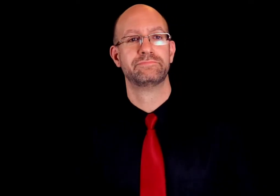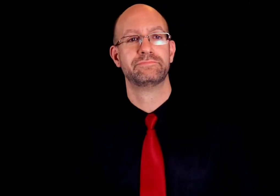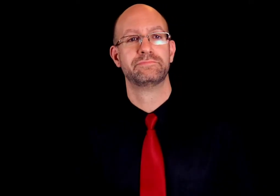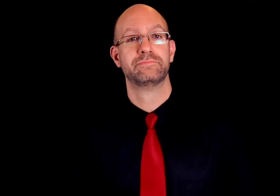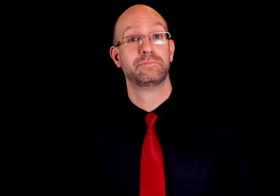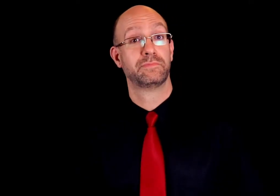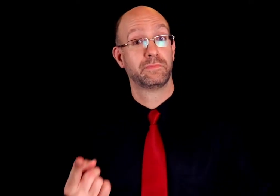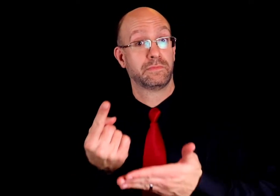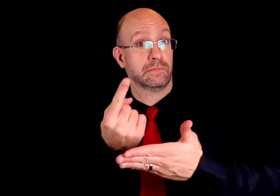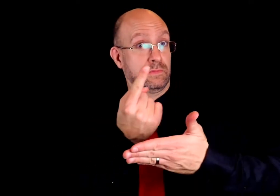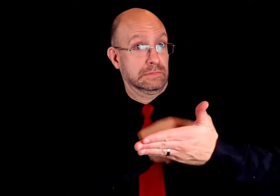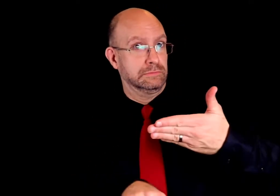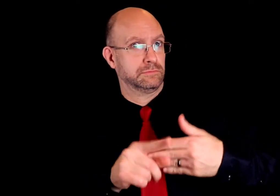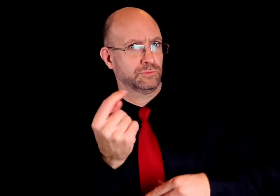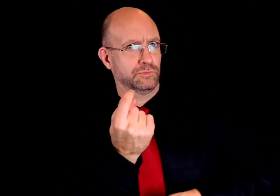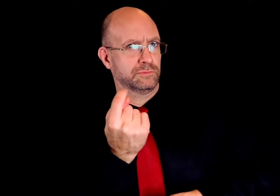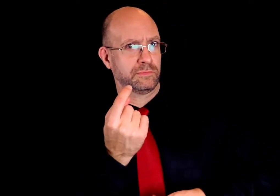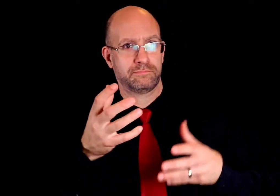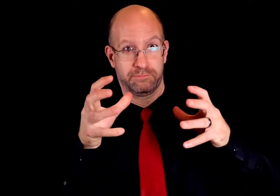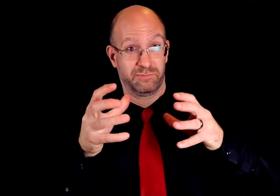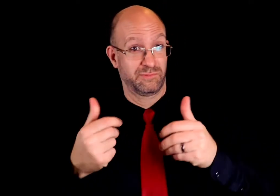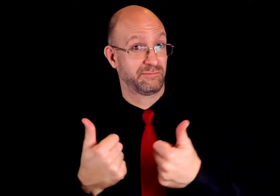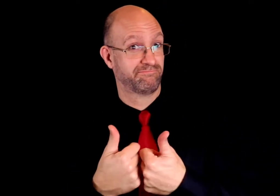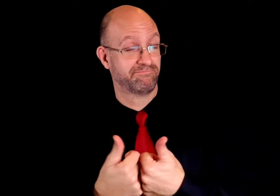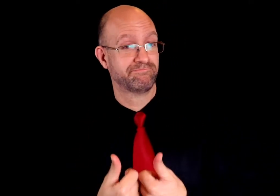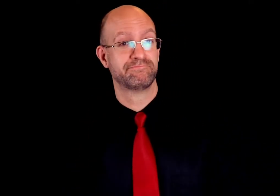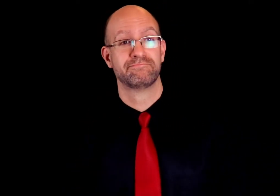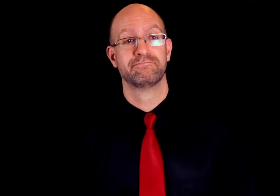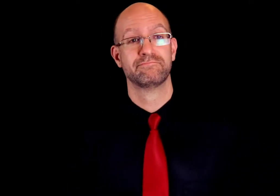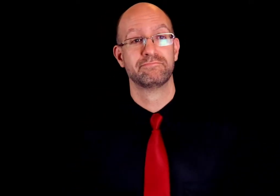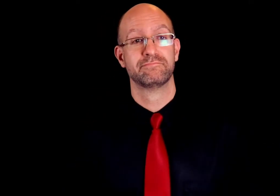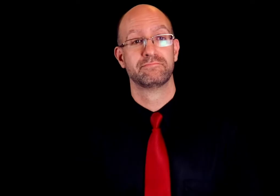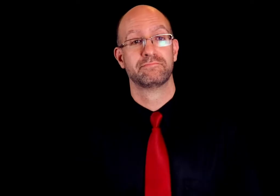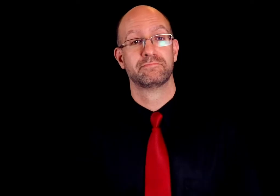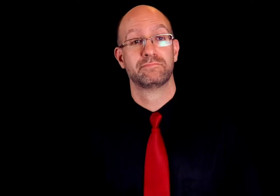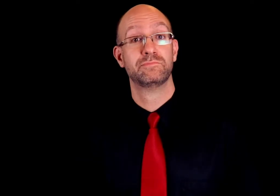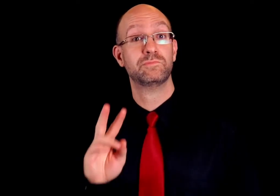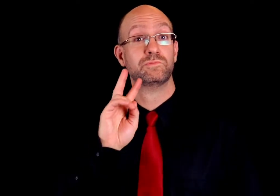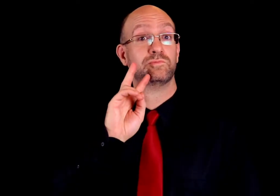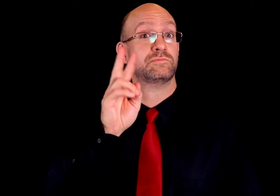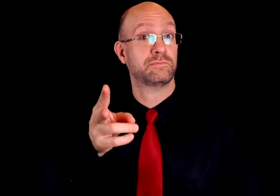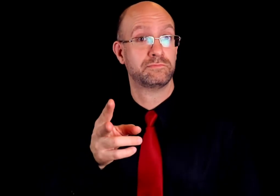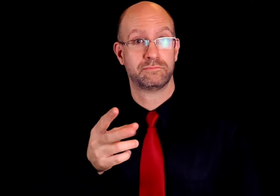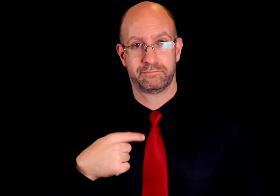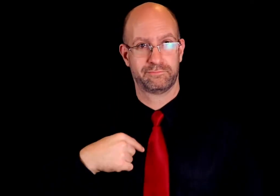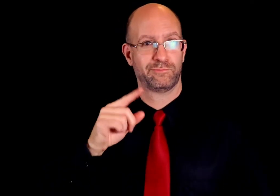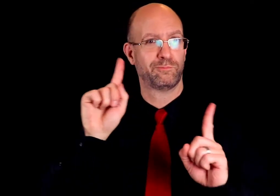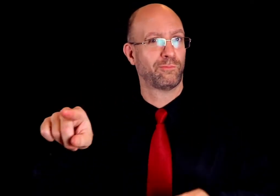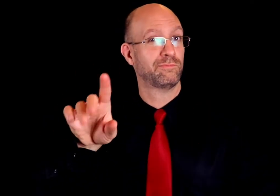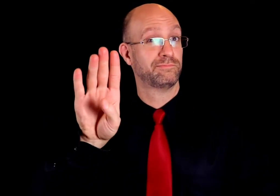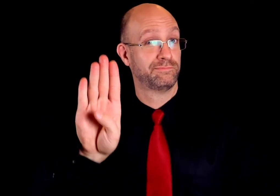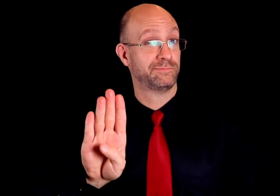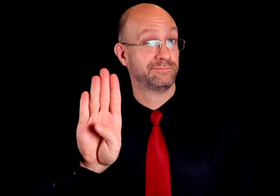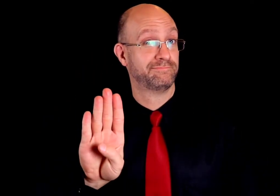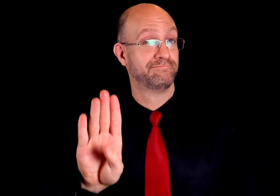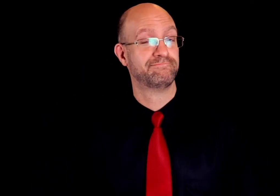NEXT-WEEK TUESDAY BASKETBALL GAME. TWO-DAYS-LATER I GO BOSTON.